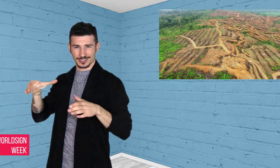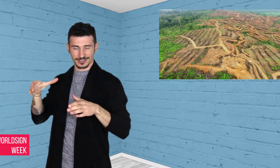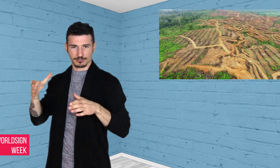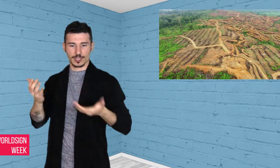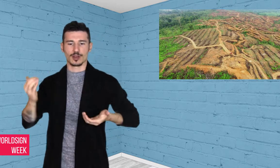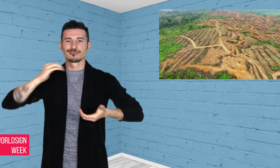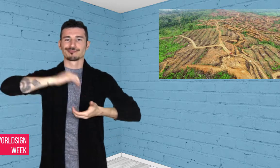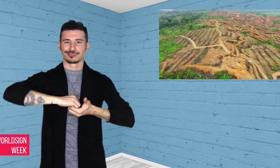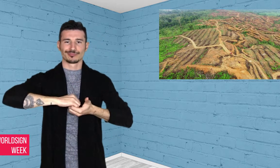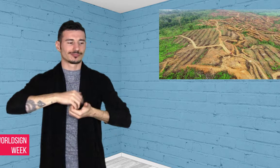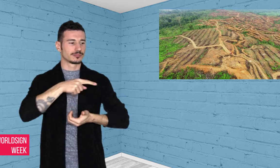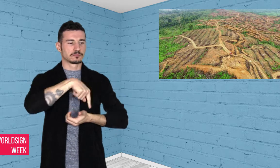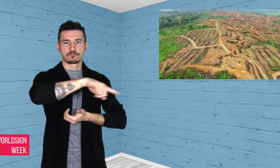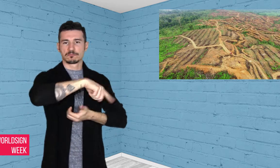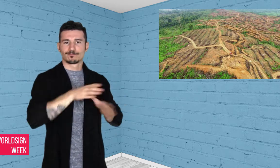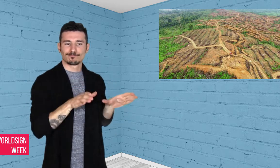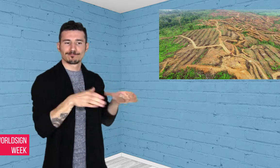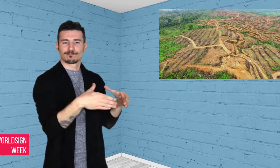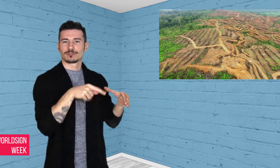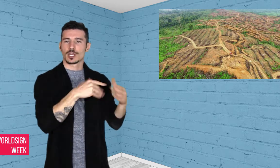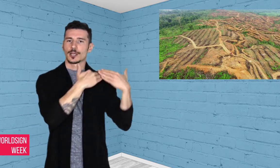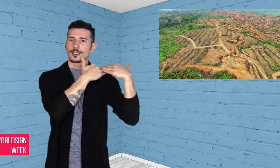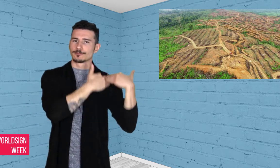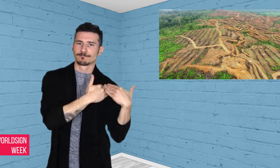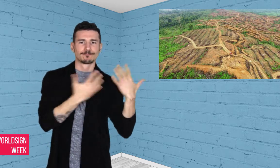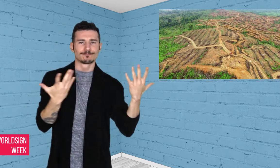the habitat of the critically